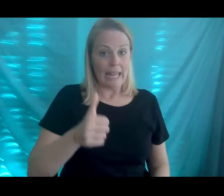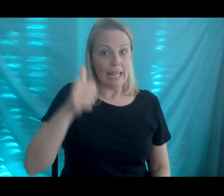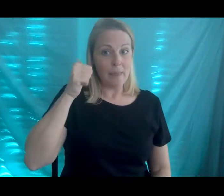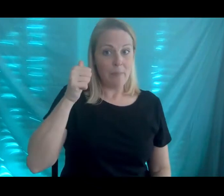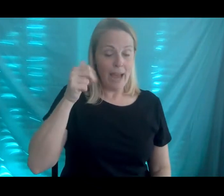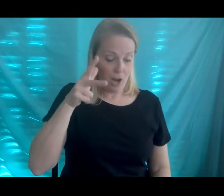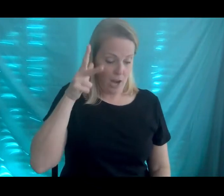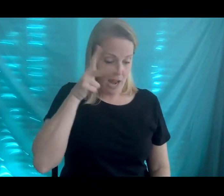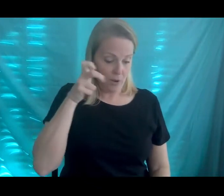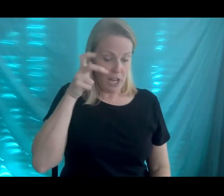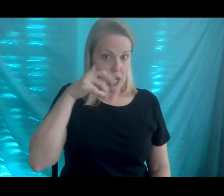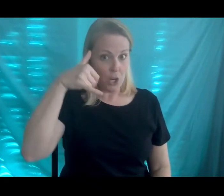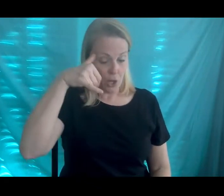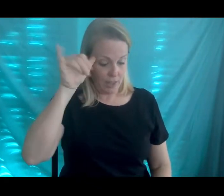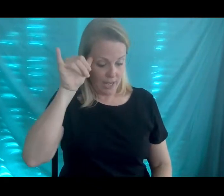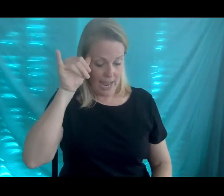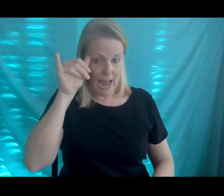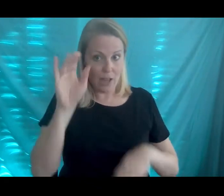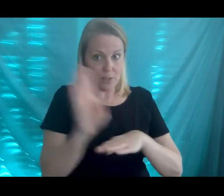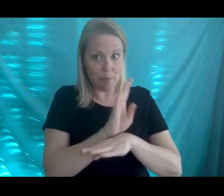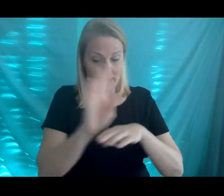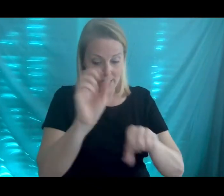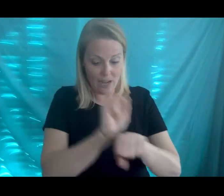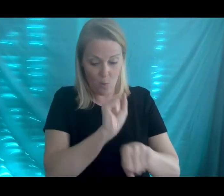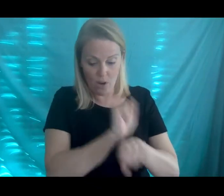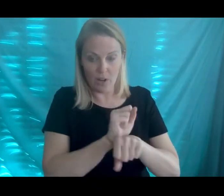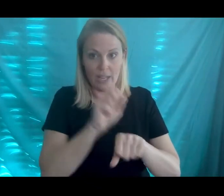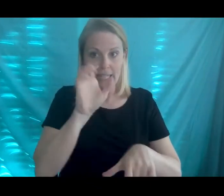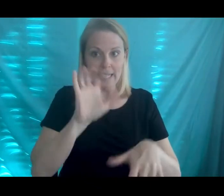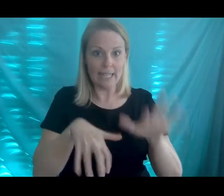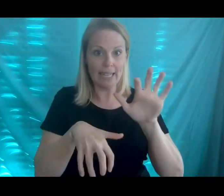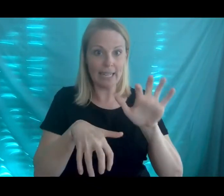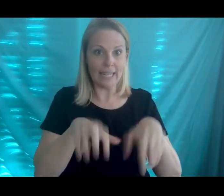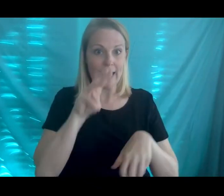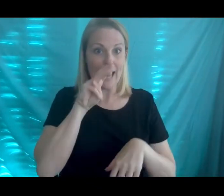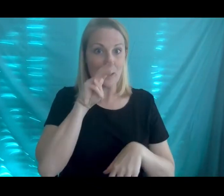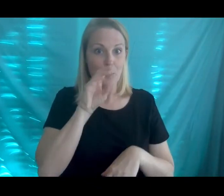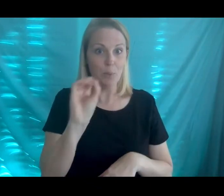the background he heard the cows busy at work click clack moo